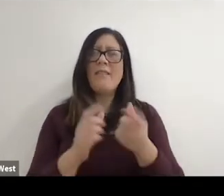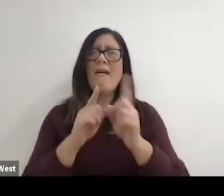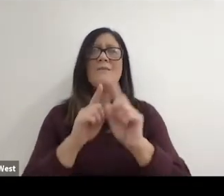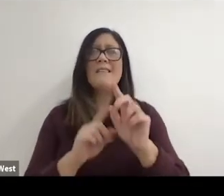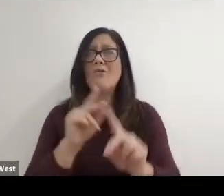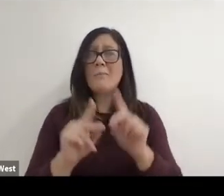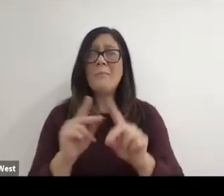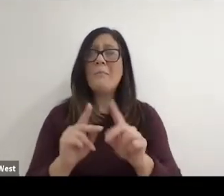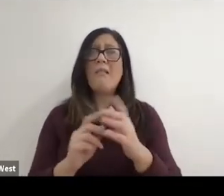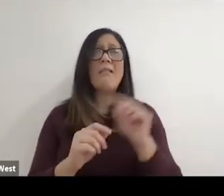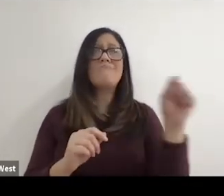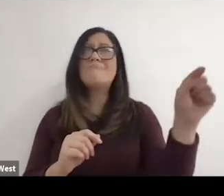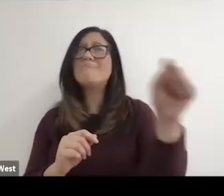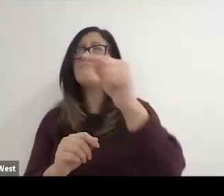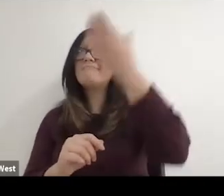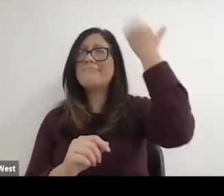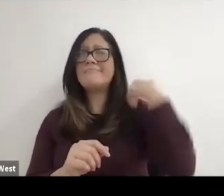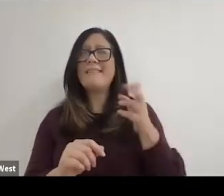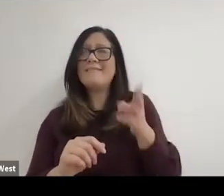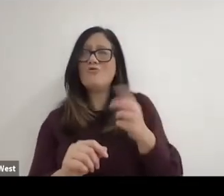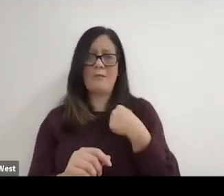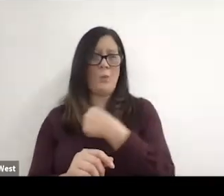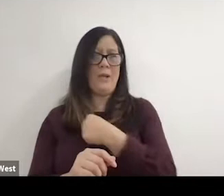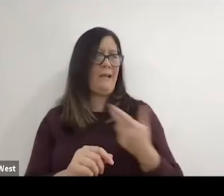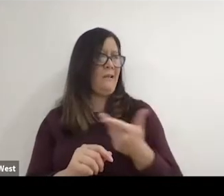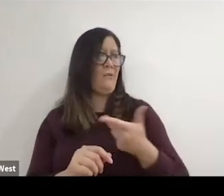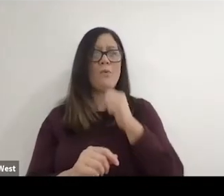Anja- Anjali wouldn't be here now and Brad Parks wouldn't be here now.